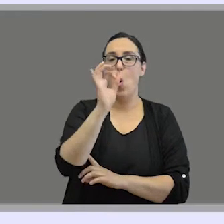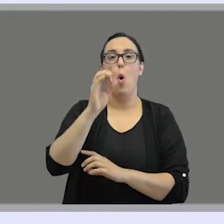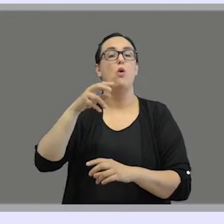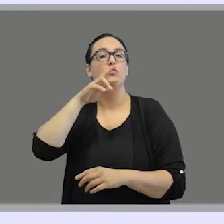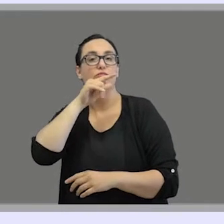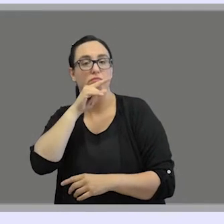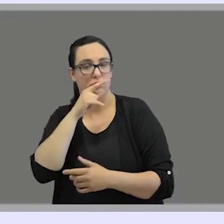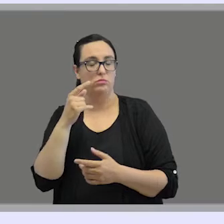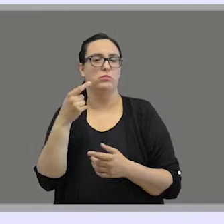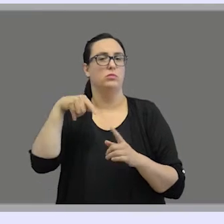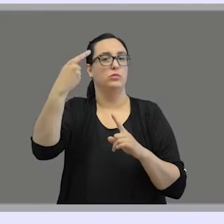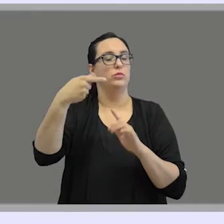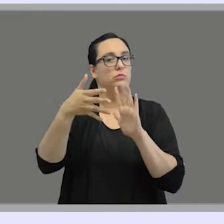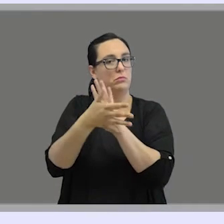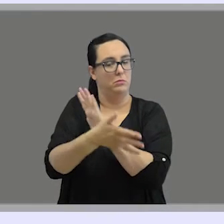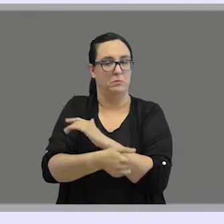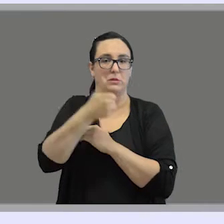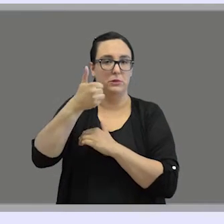that we'll explain later on in this section.